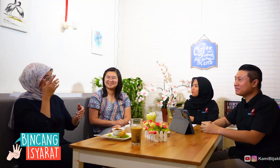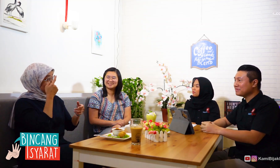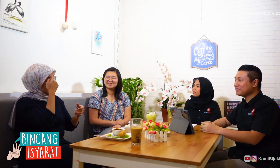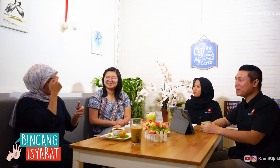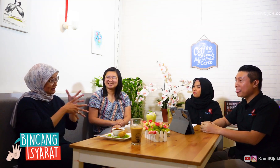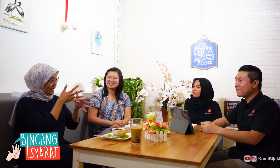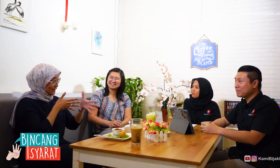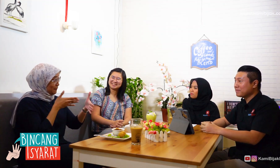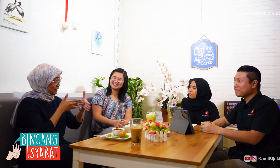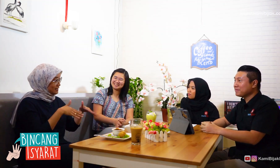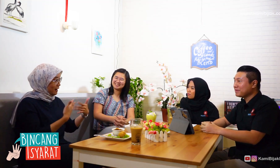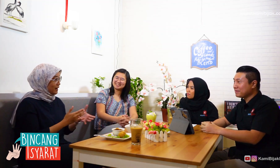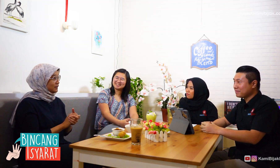The obstacles,